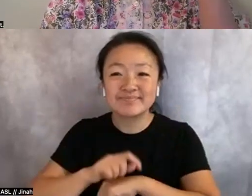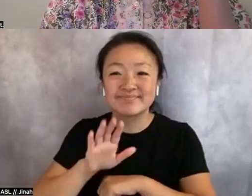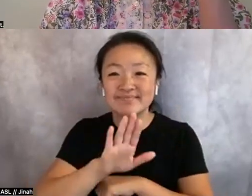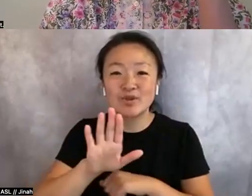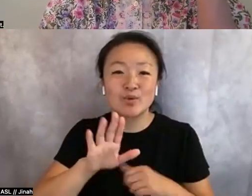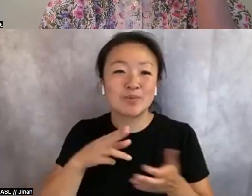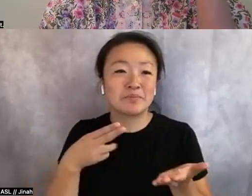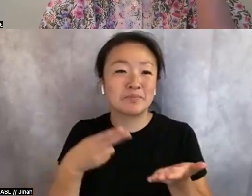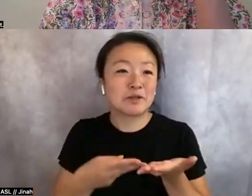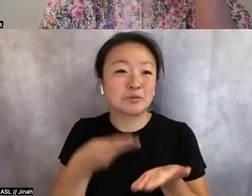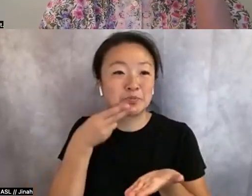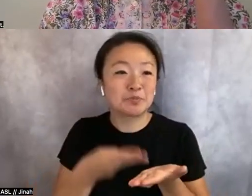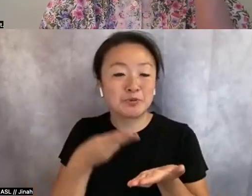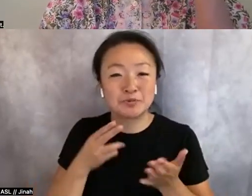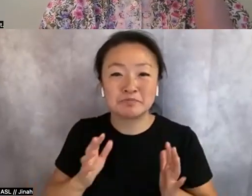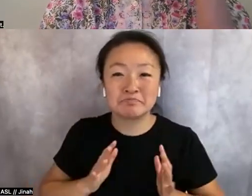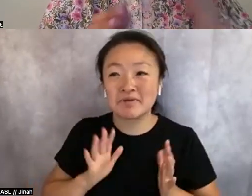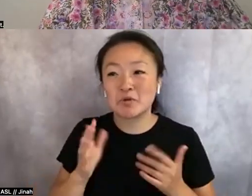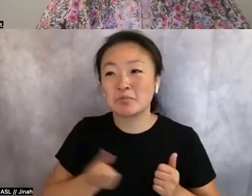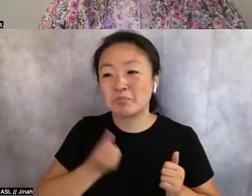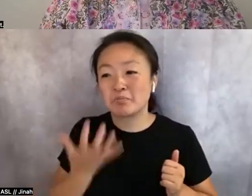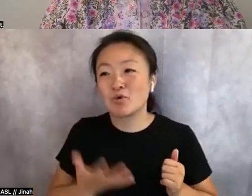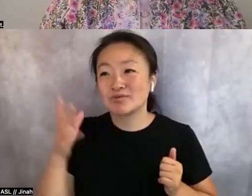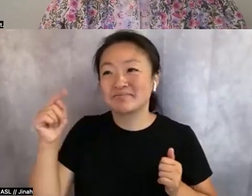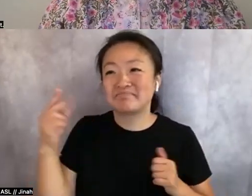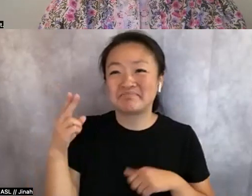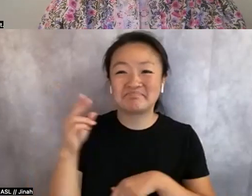and poetry on a Thursday. Thank you for your time, friends.